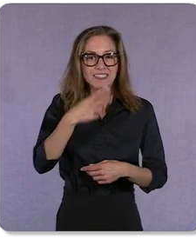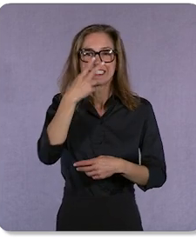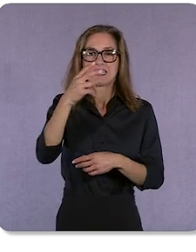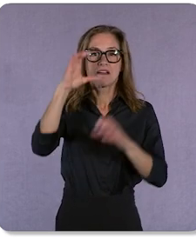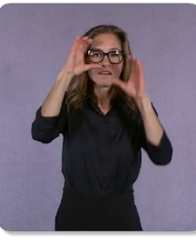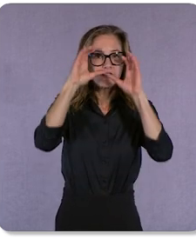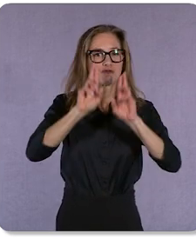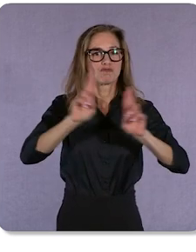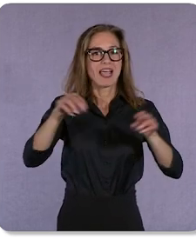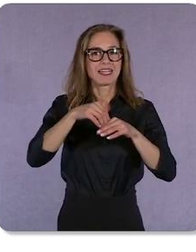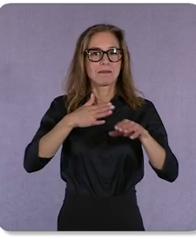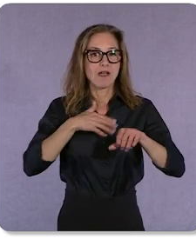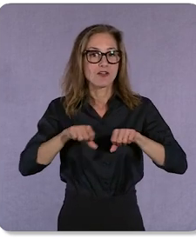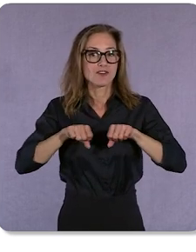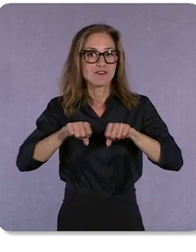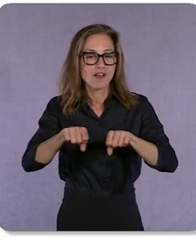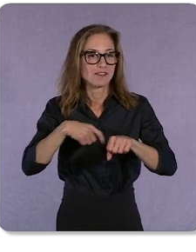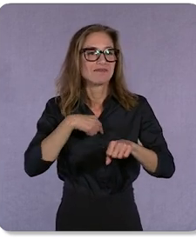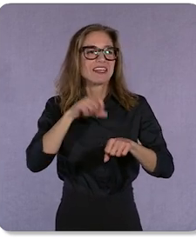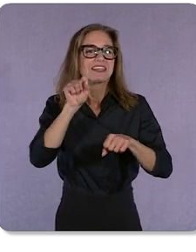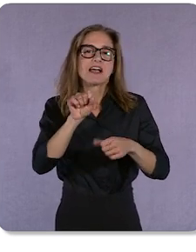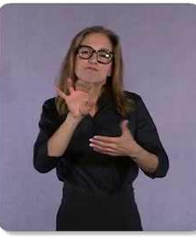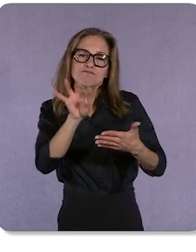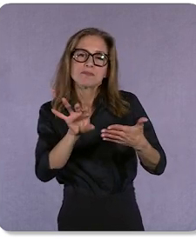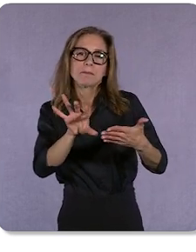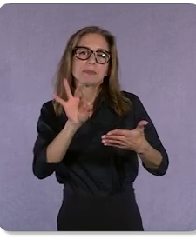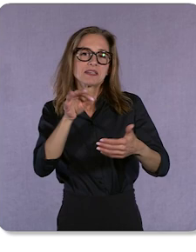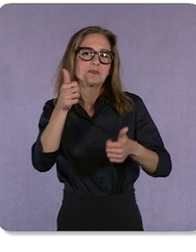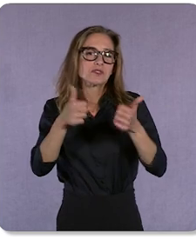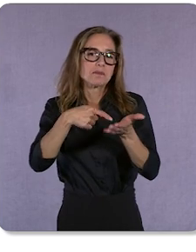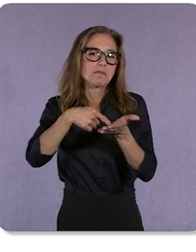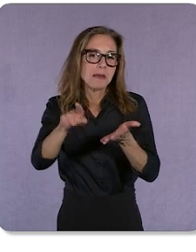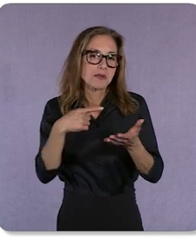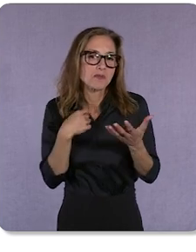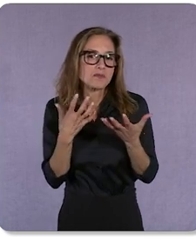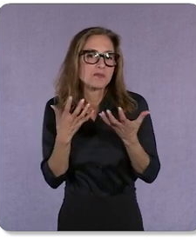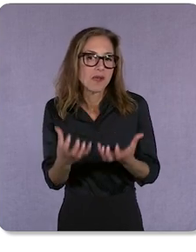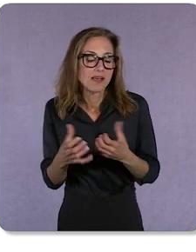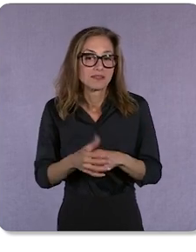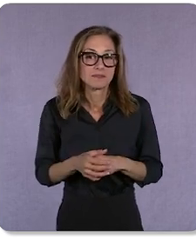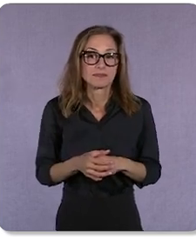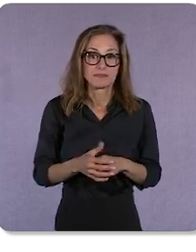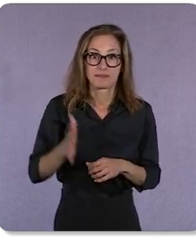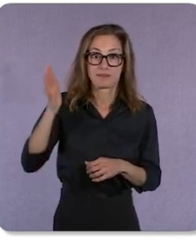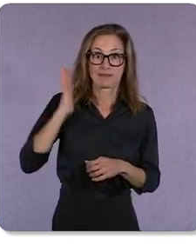and can select whatever payment method I want. What was once a multi-step buying journey from